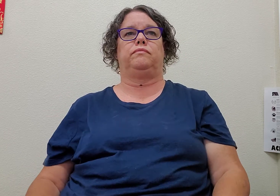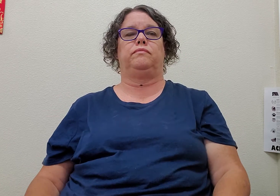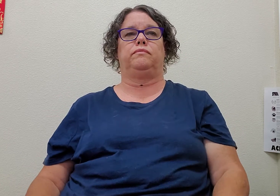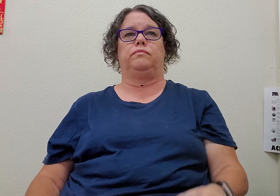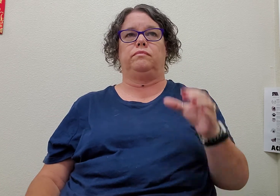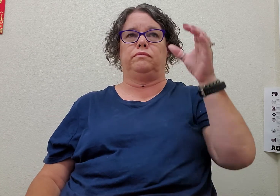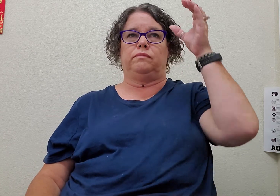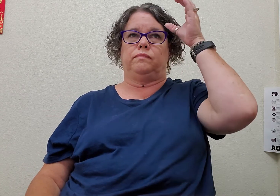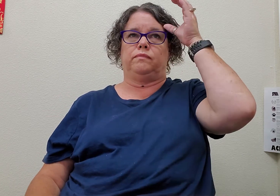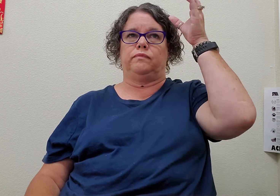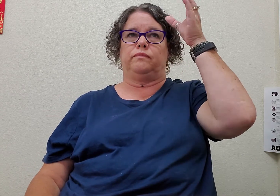computer (3)